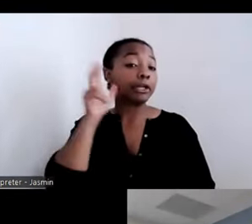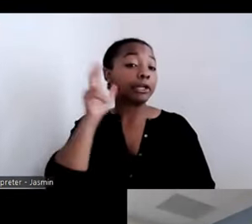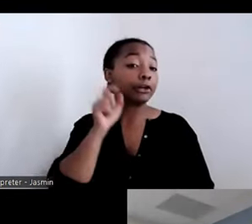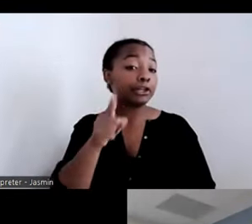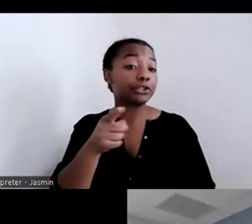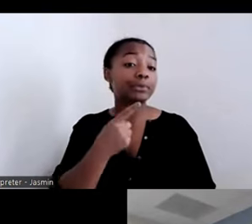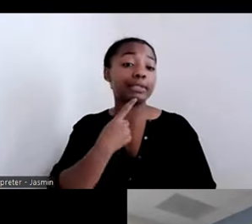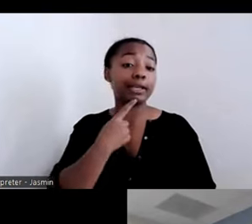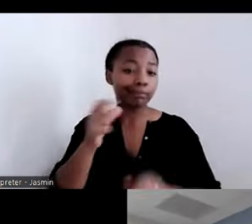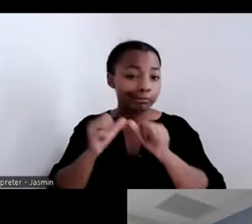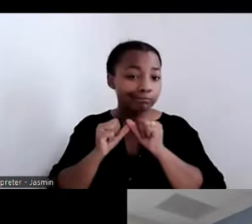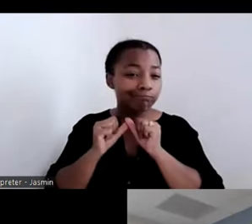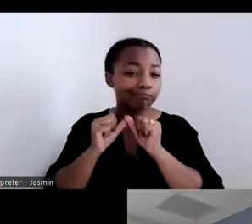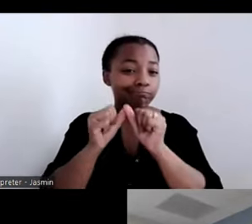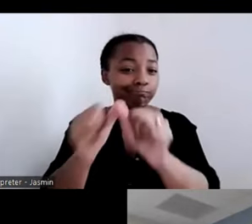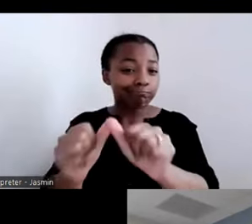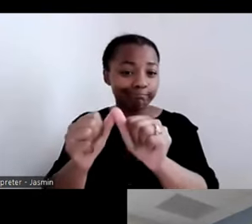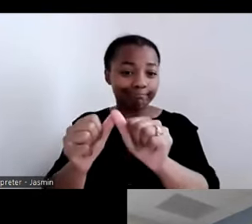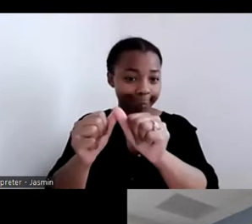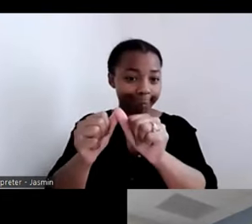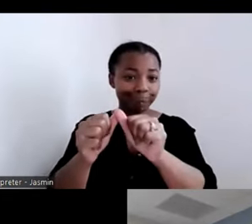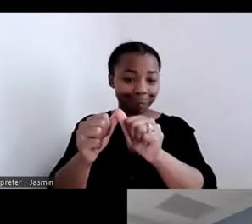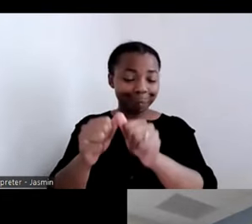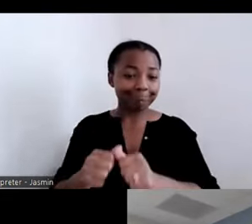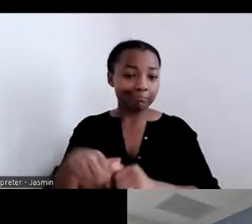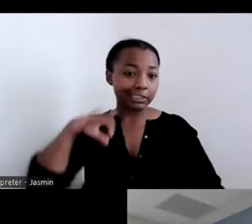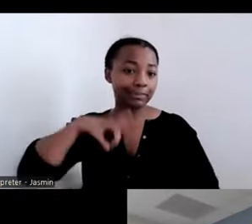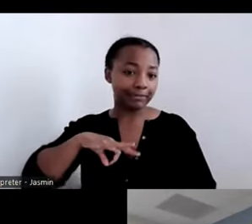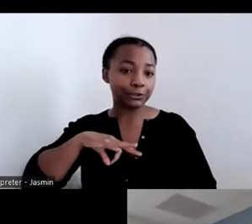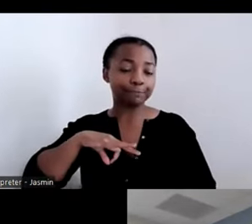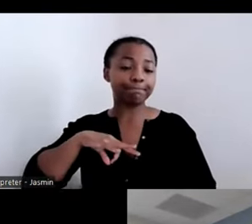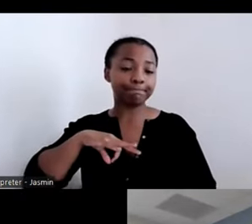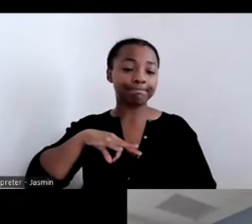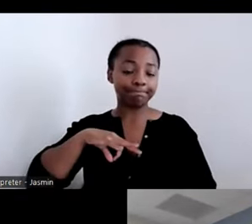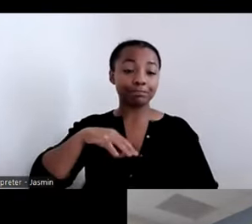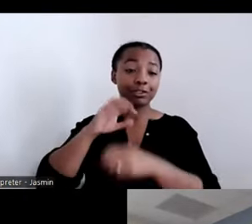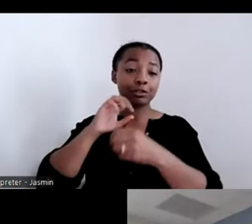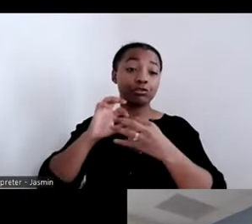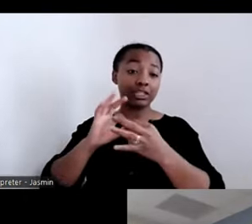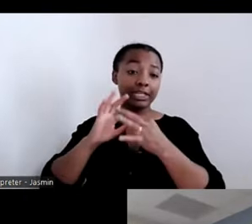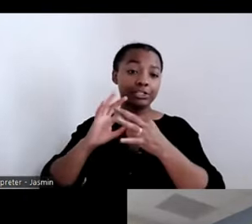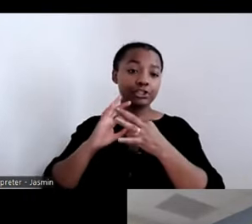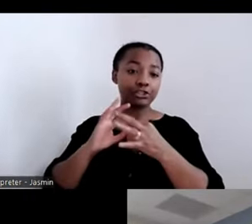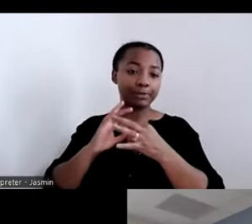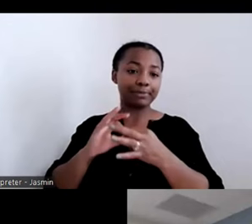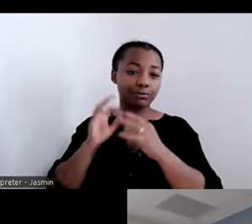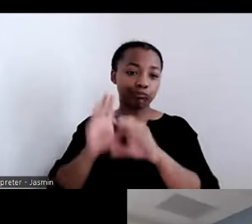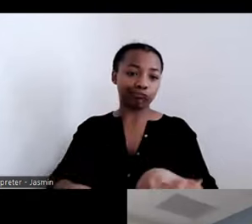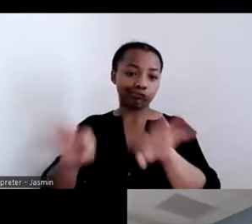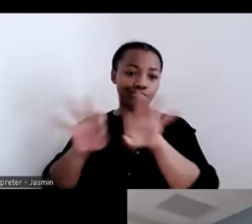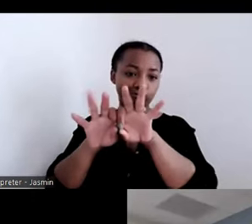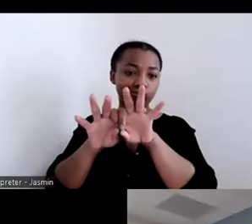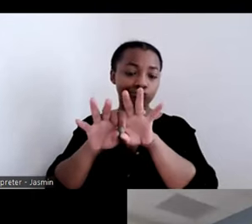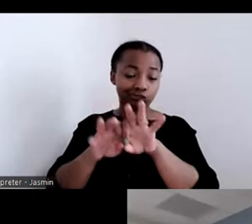off. Relationships are key. Which is a recurring theme across the panel. So with